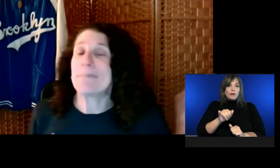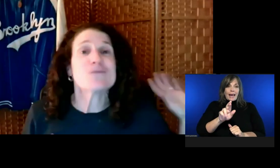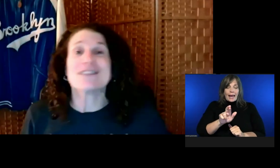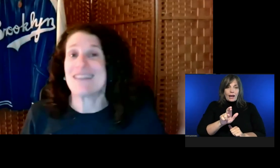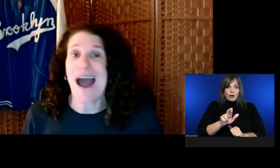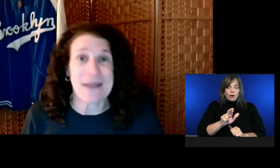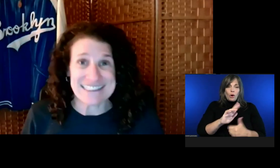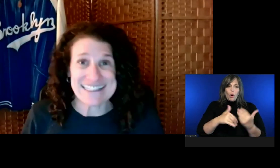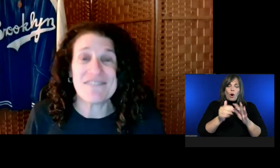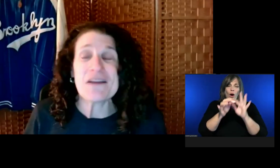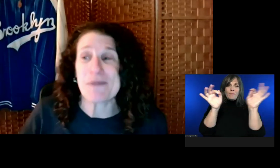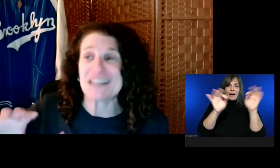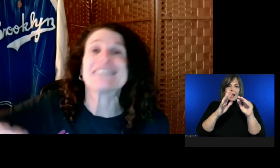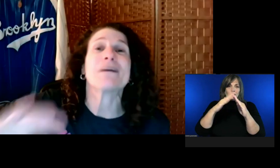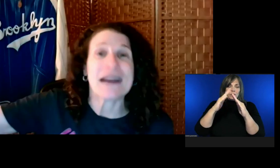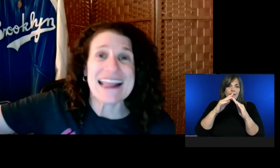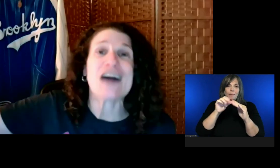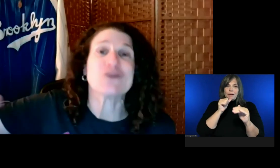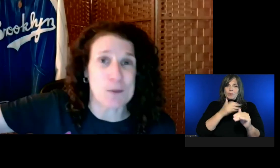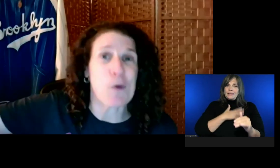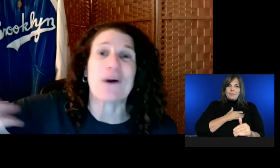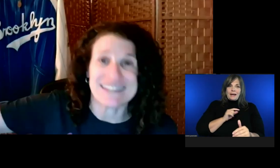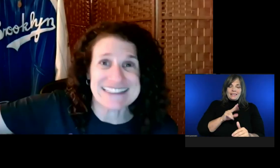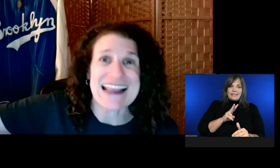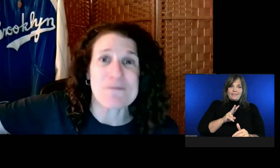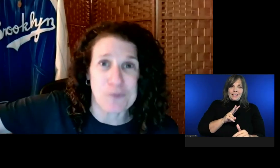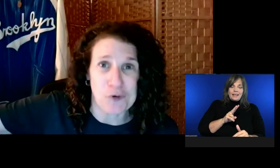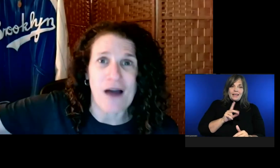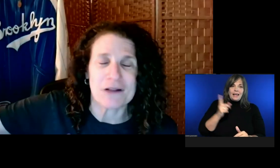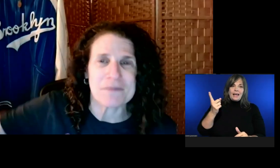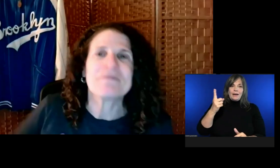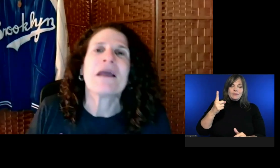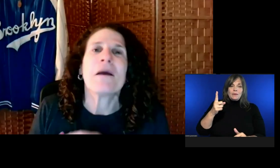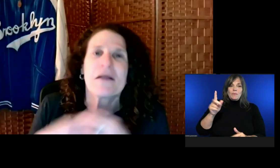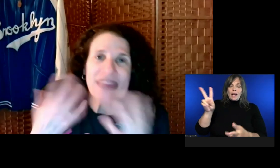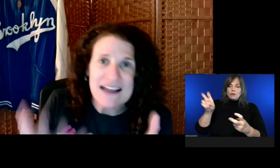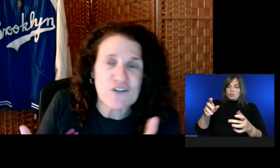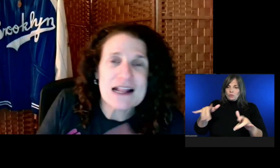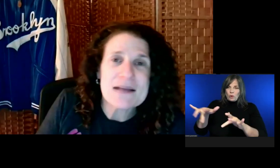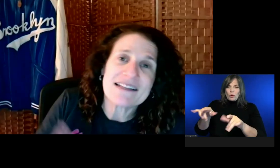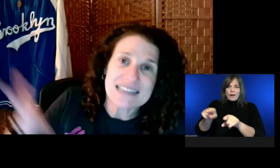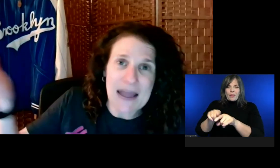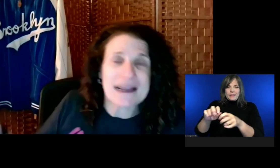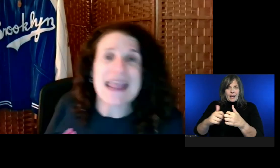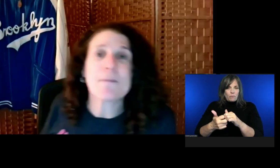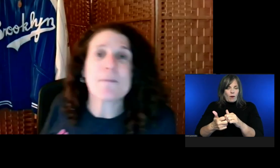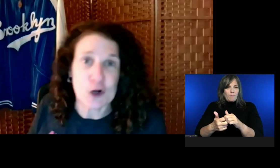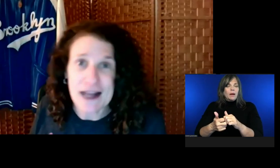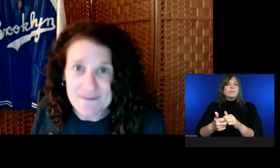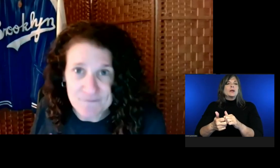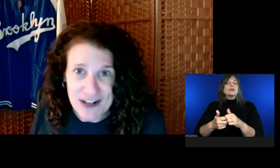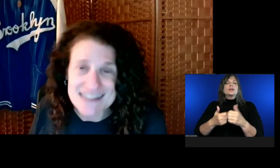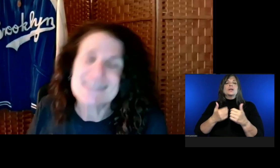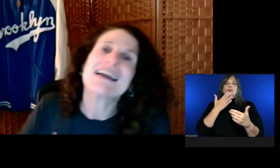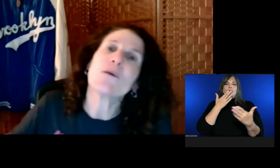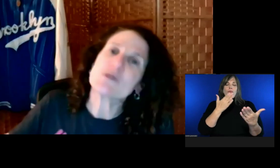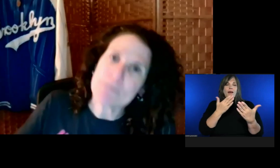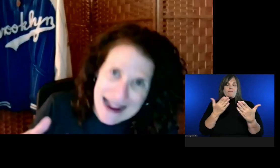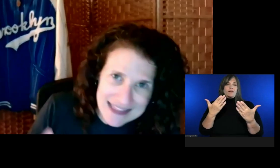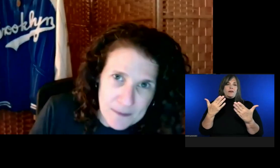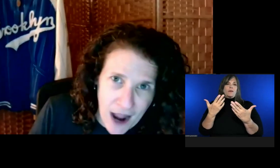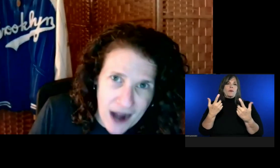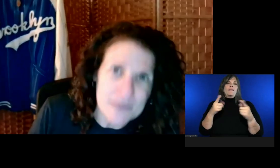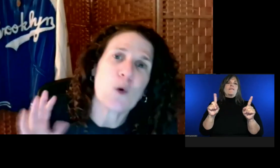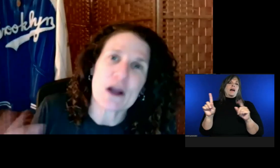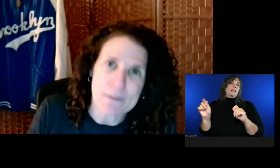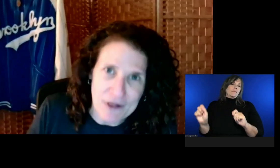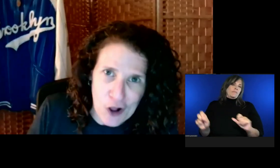When I watch it on my different TVs, it's always at the bottom.